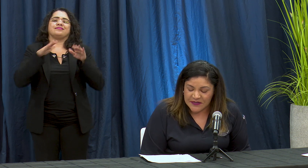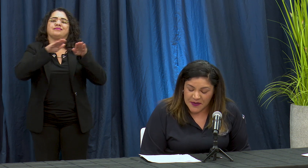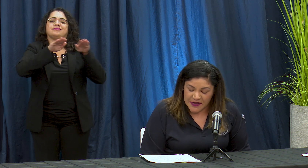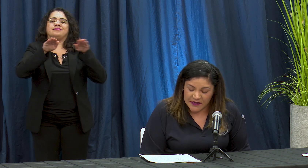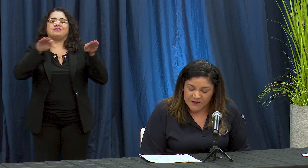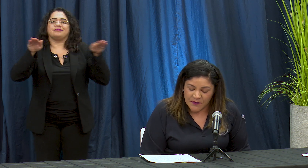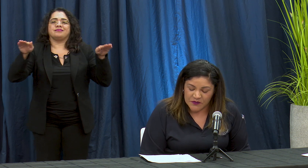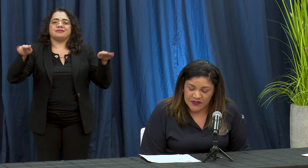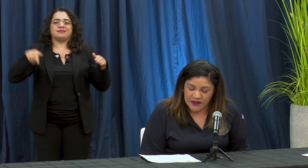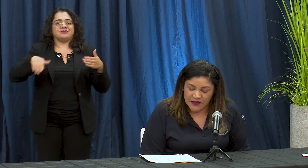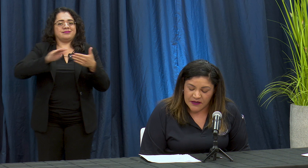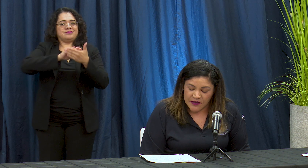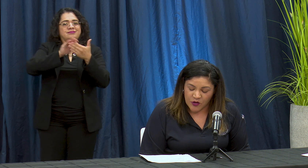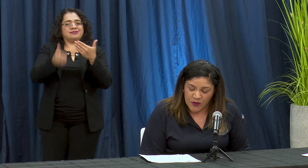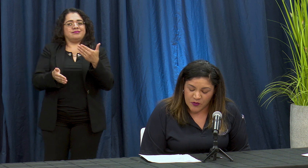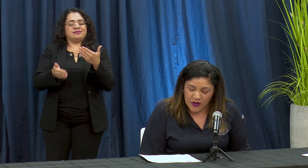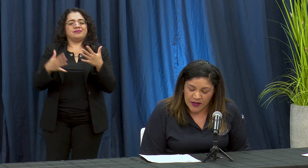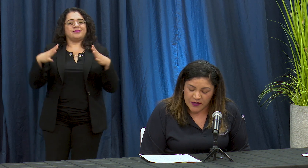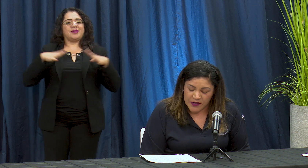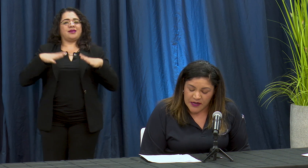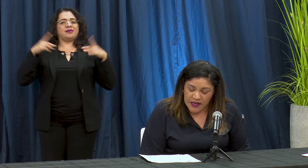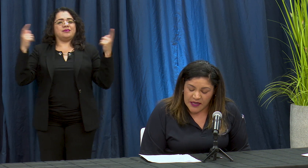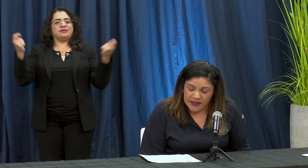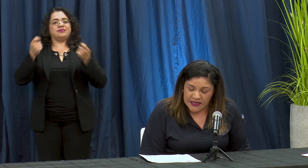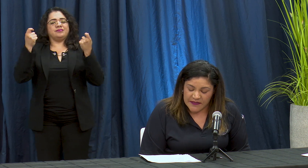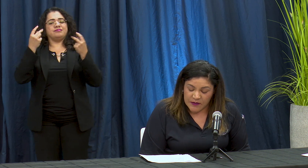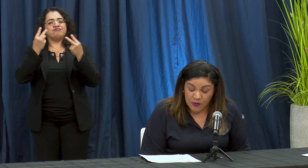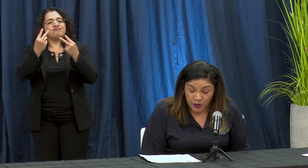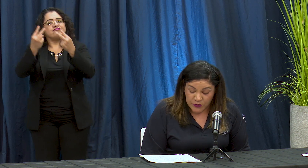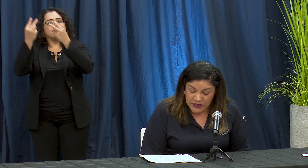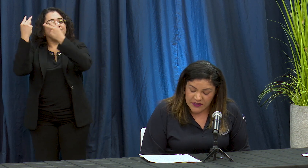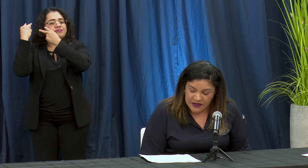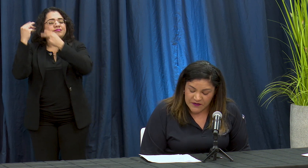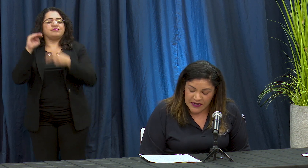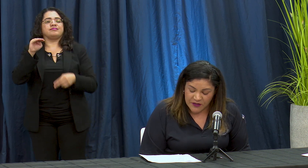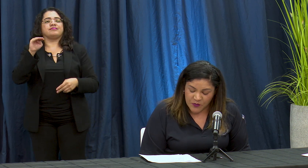semana que vamos a comer r el dia de modo de da ferry odd Oh